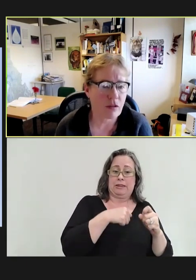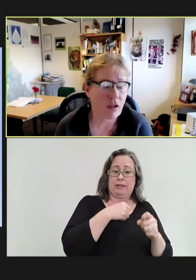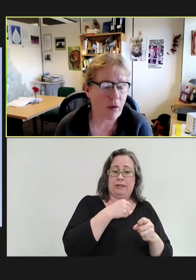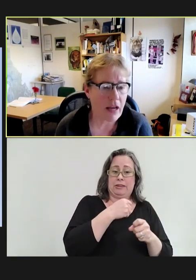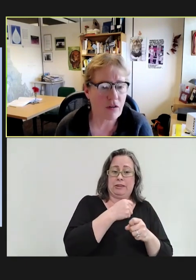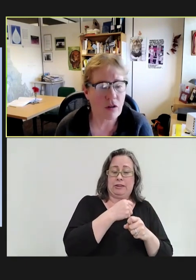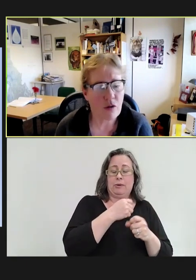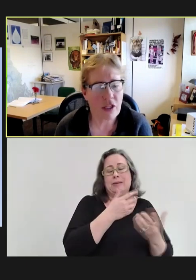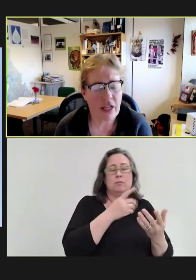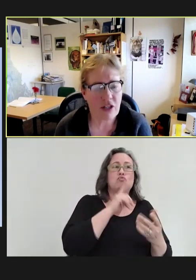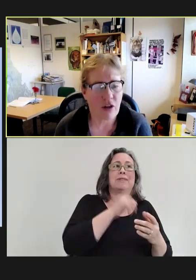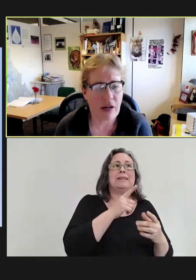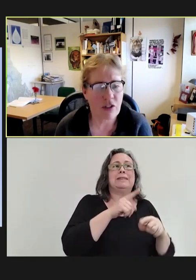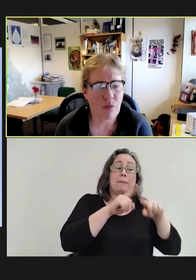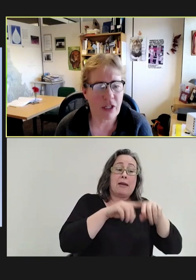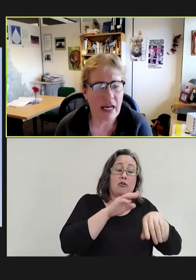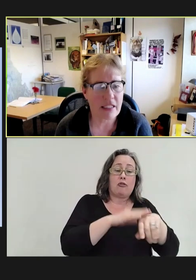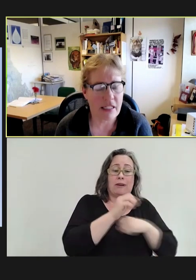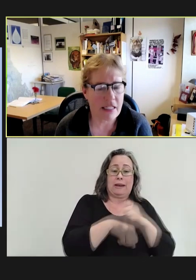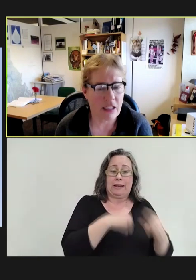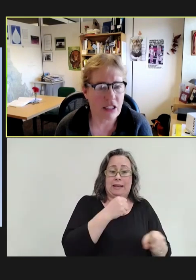a little bit higher or lower than the national average, but not statistically